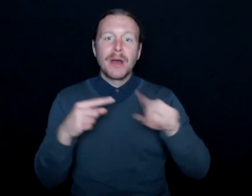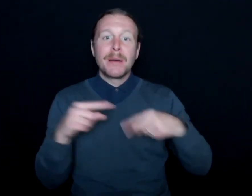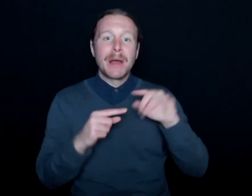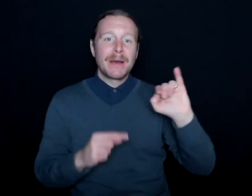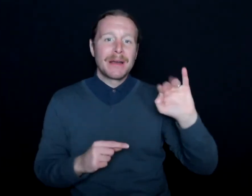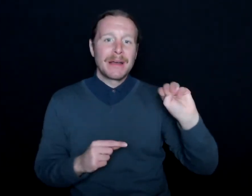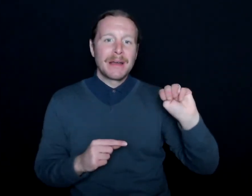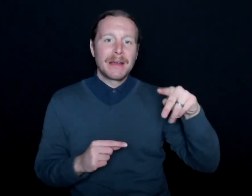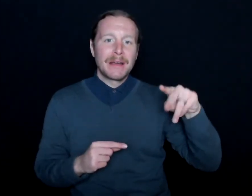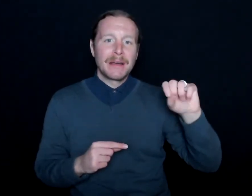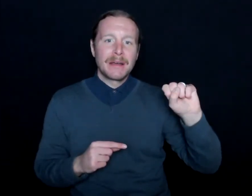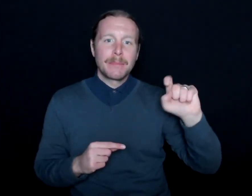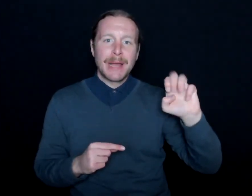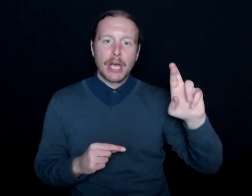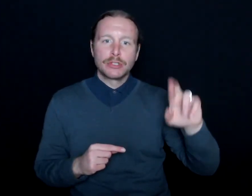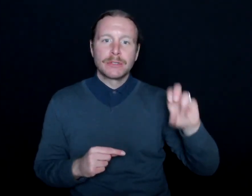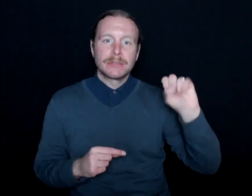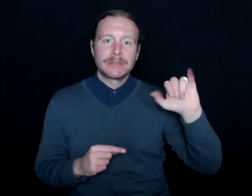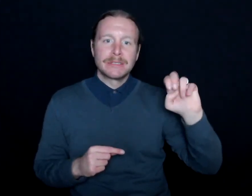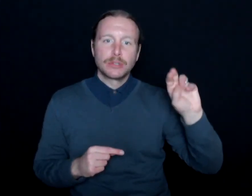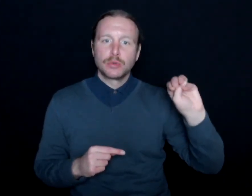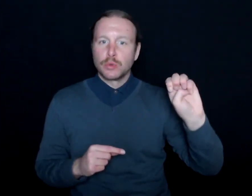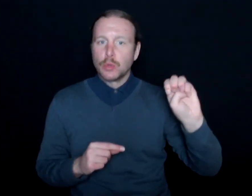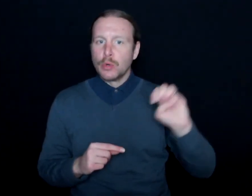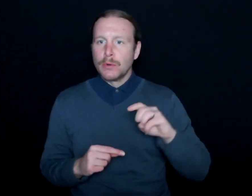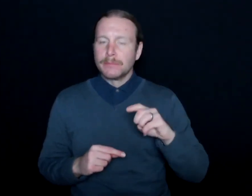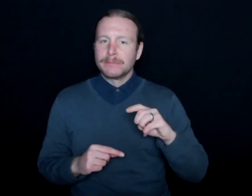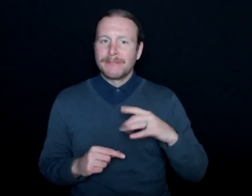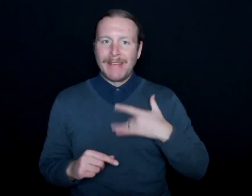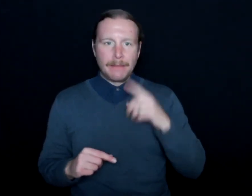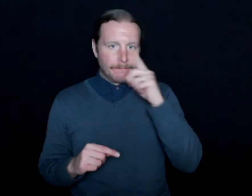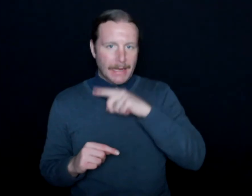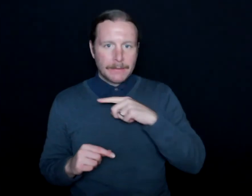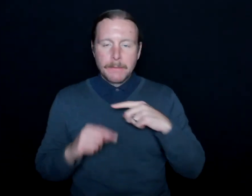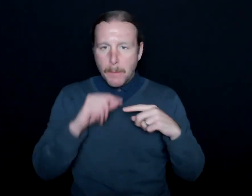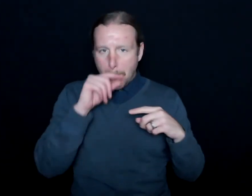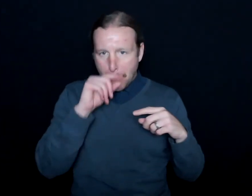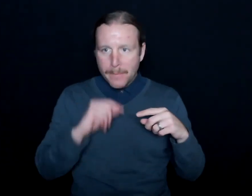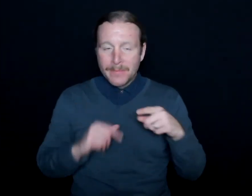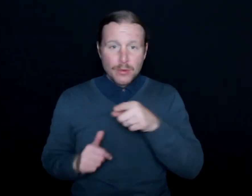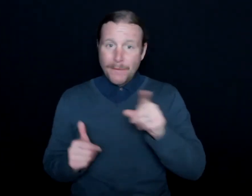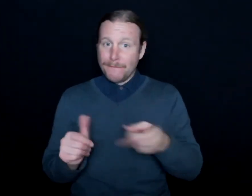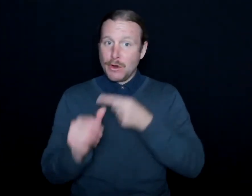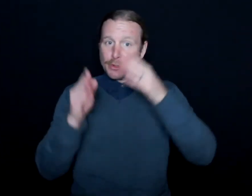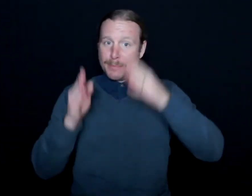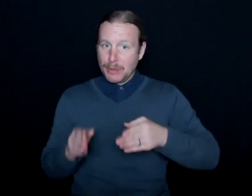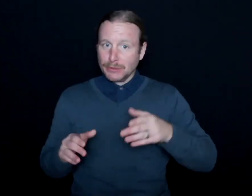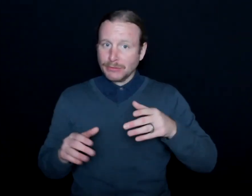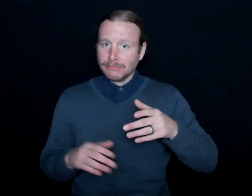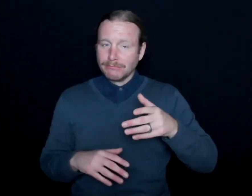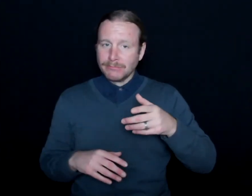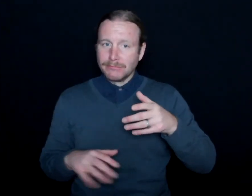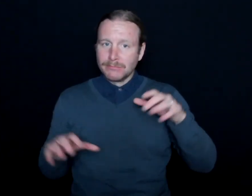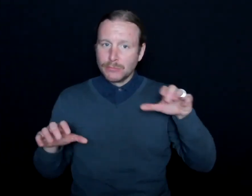and you were really one of the first to do this. But one of the unique things about accessibility